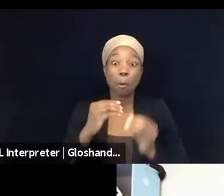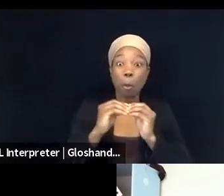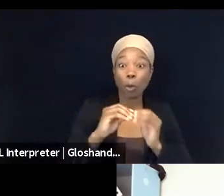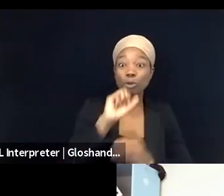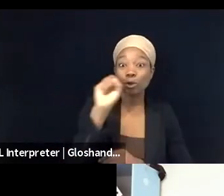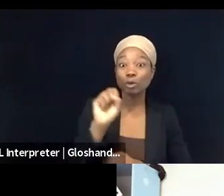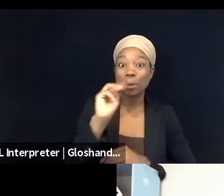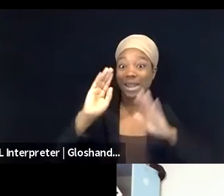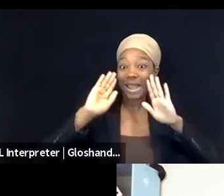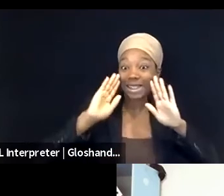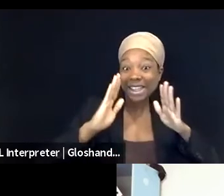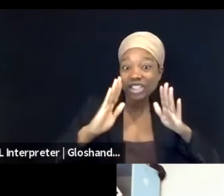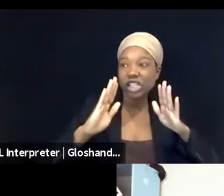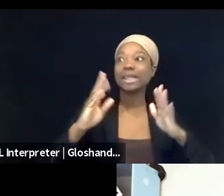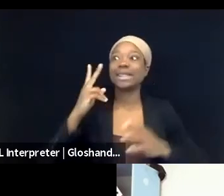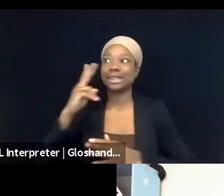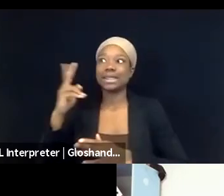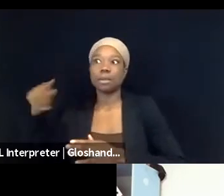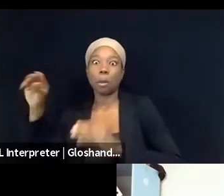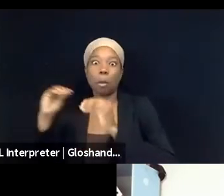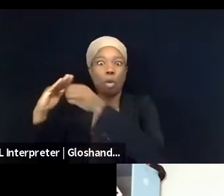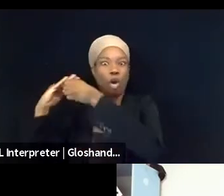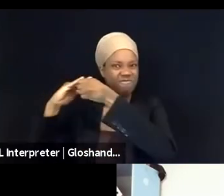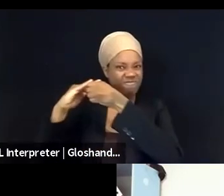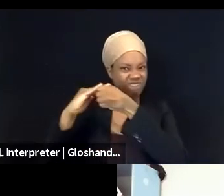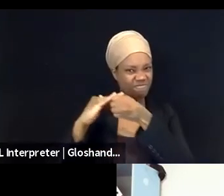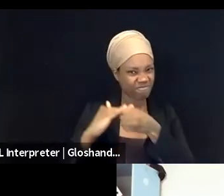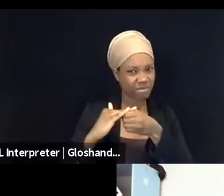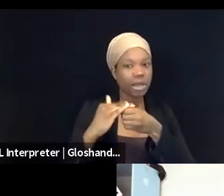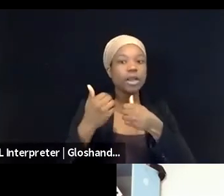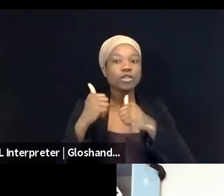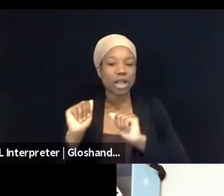to have Palestinian voices reach outside of the usual mainstream media.